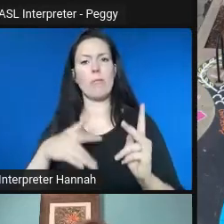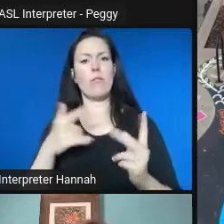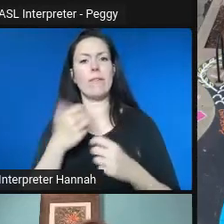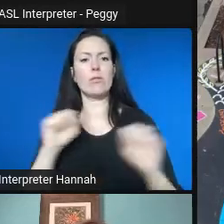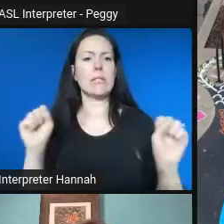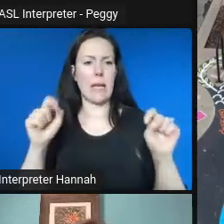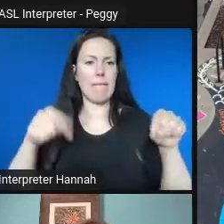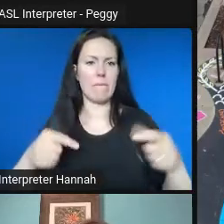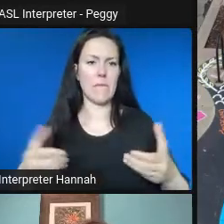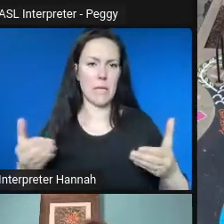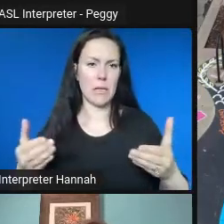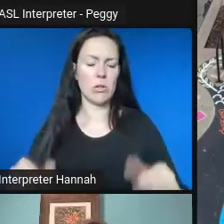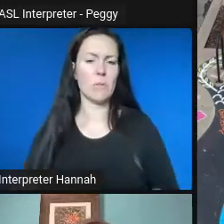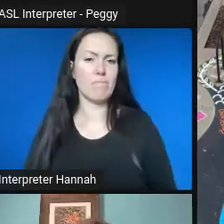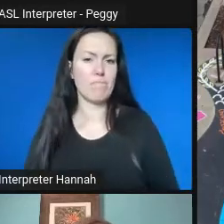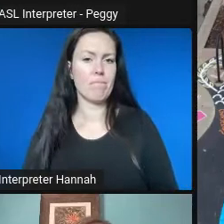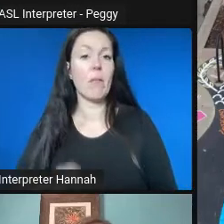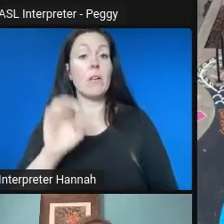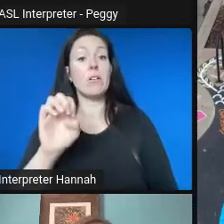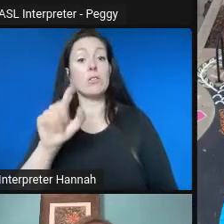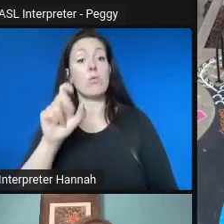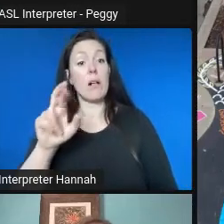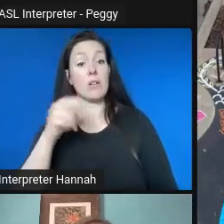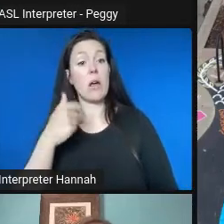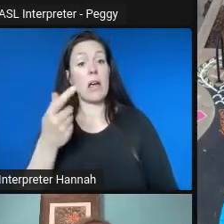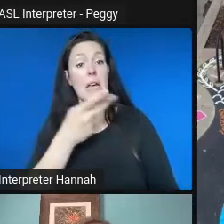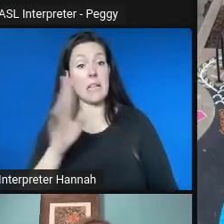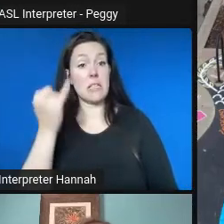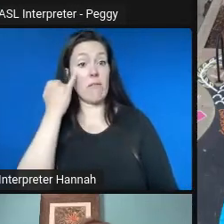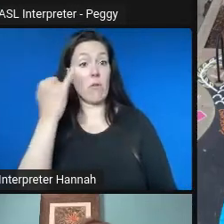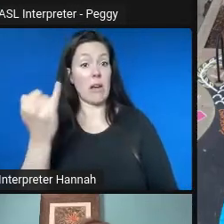She had a number of ideas about how the district could